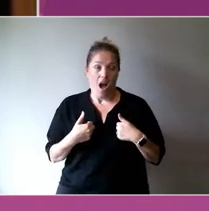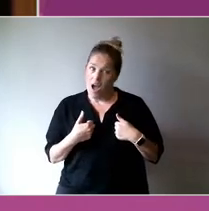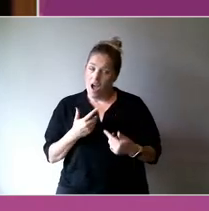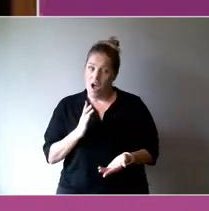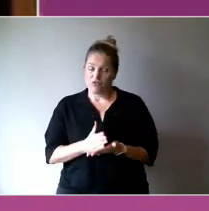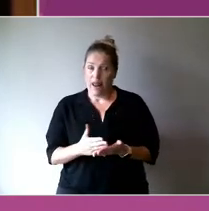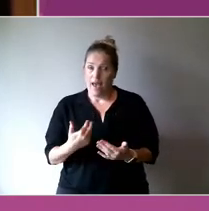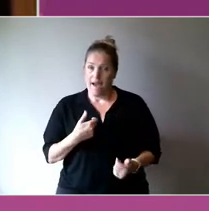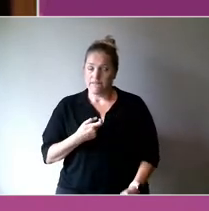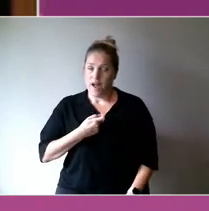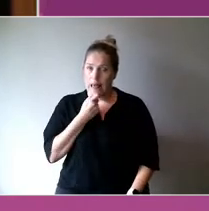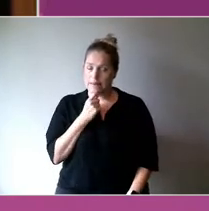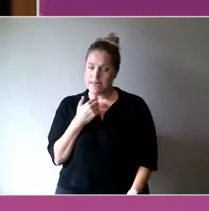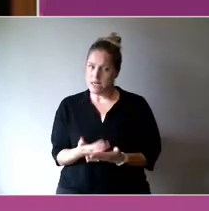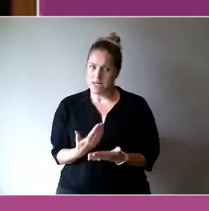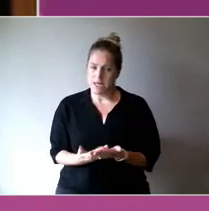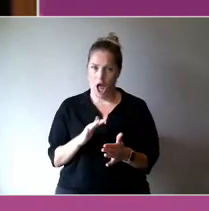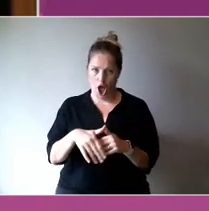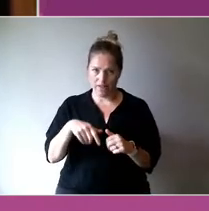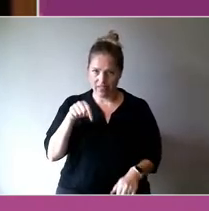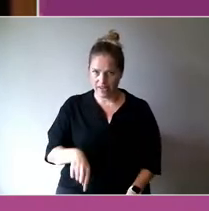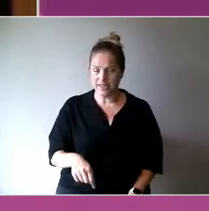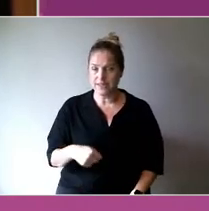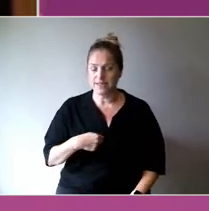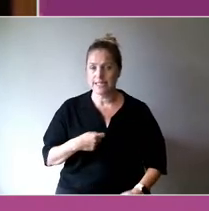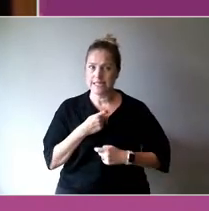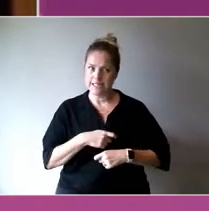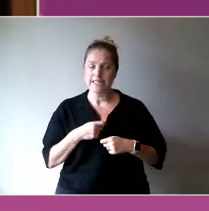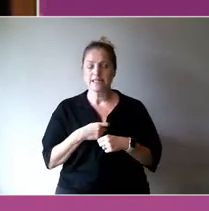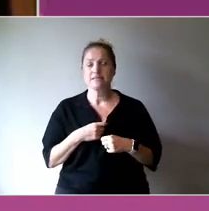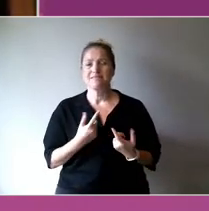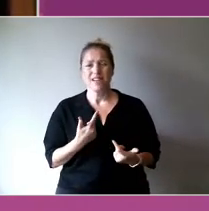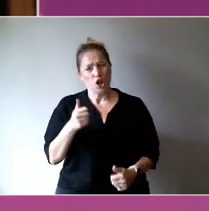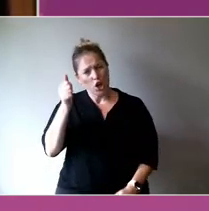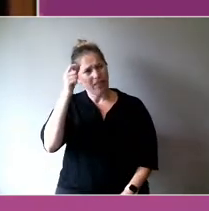but government procurement guidelines, let's talk about those!